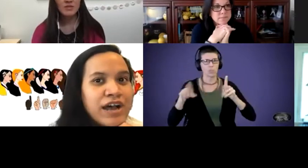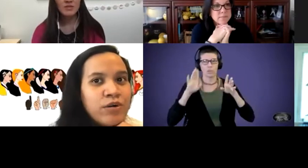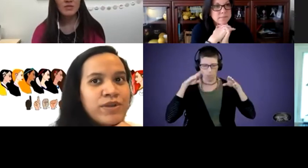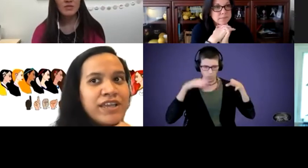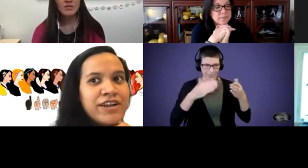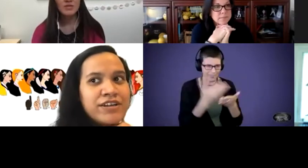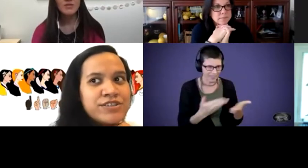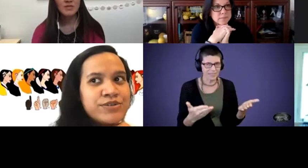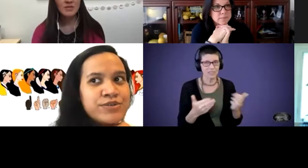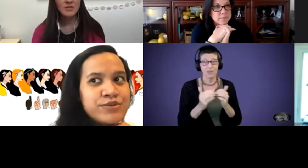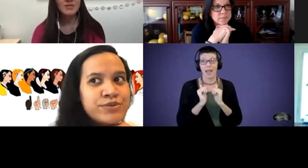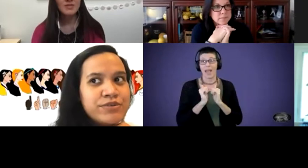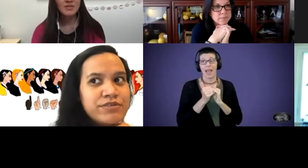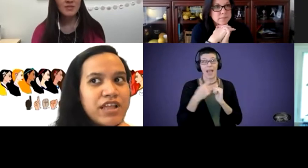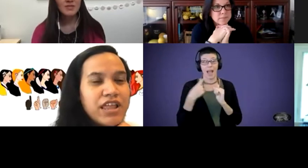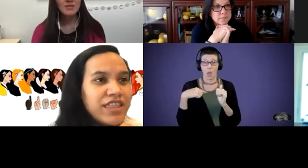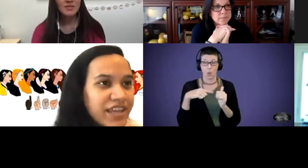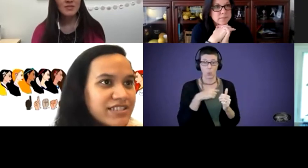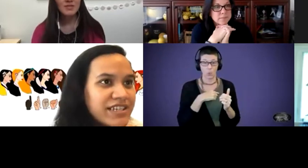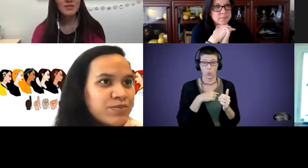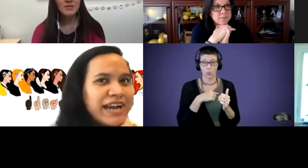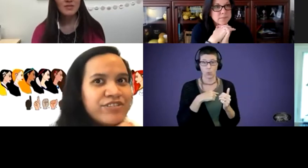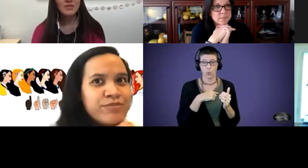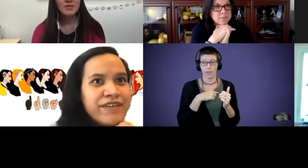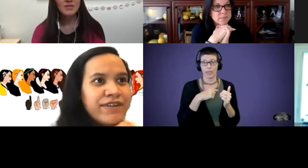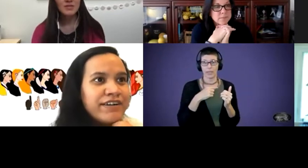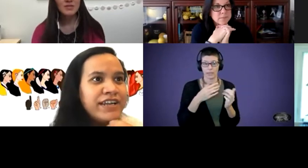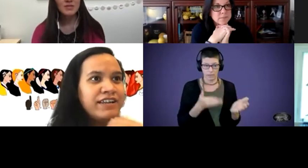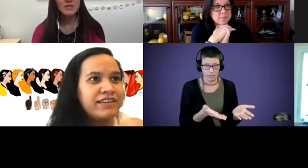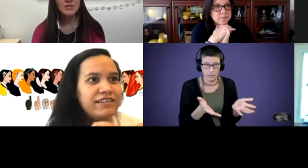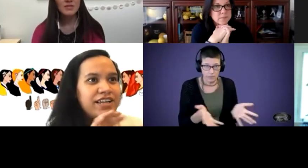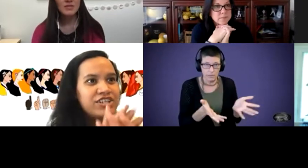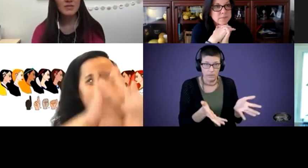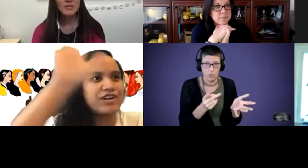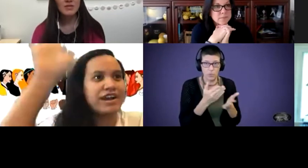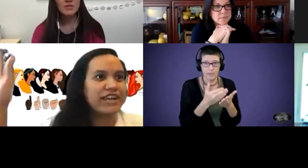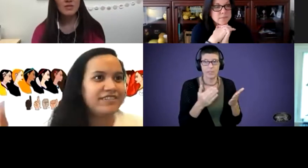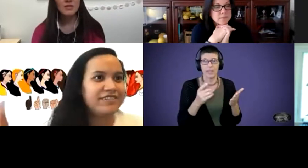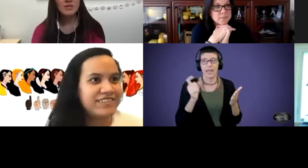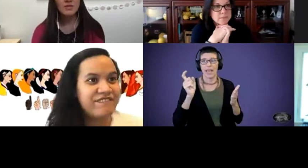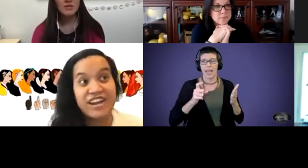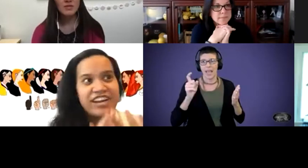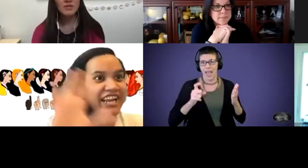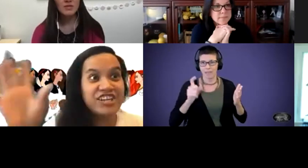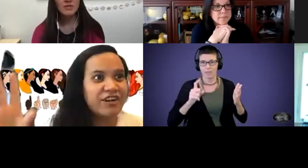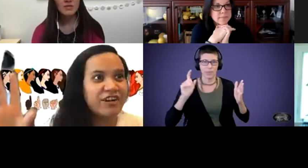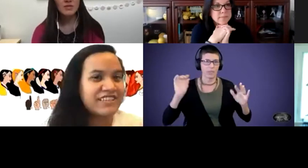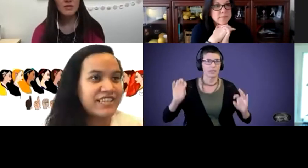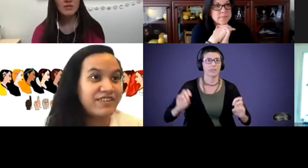we get her to do things is we have to be very extravagant and very in your face, even though